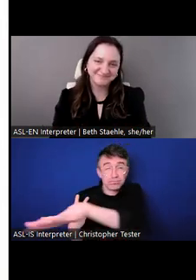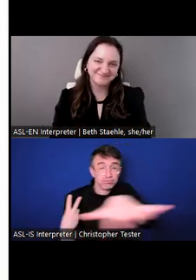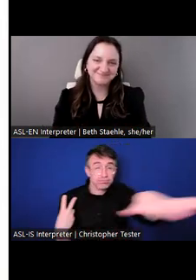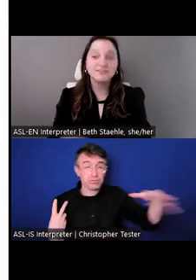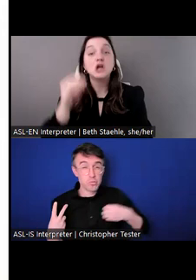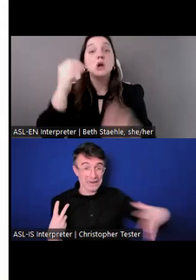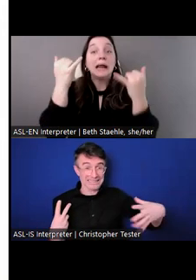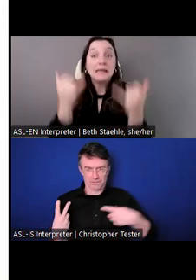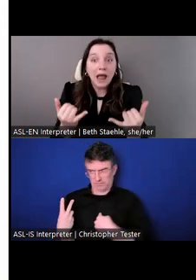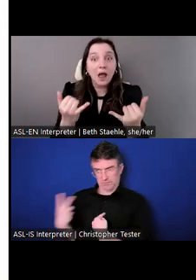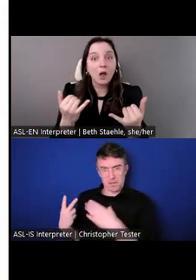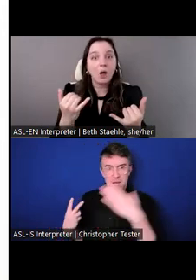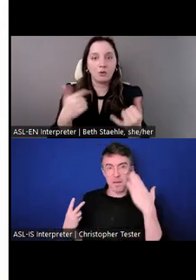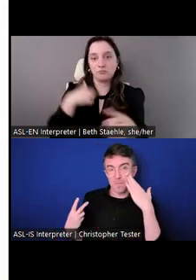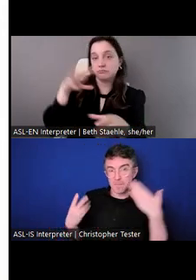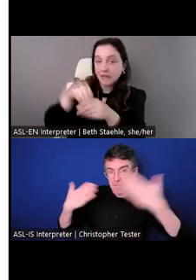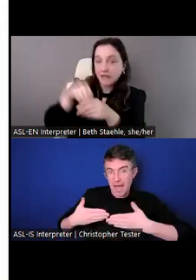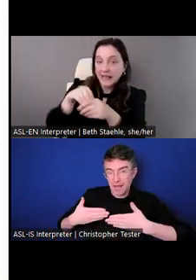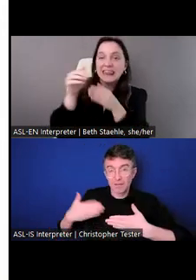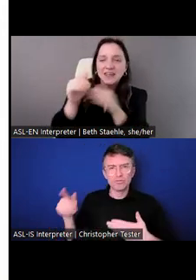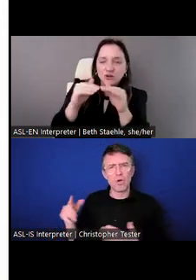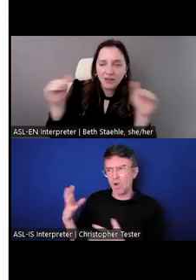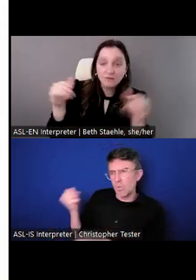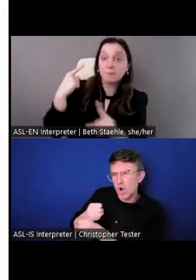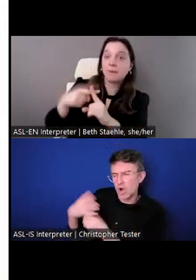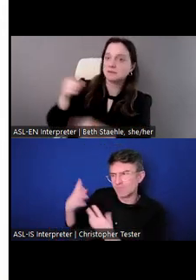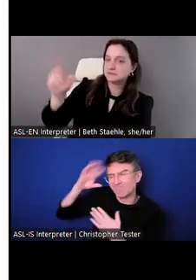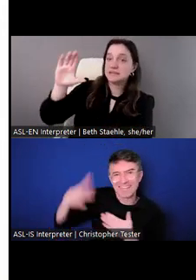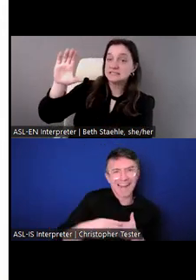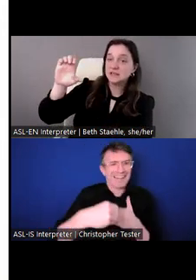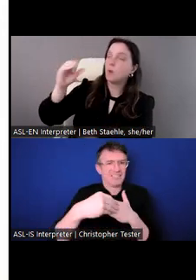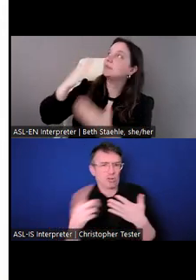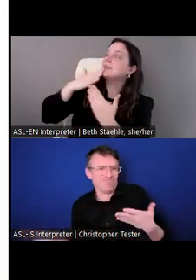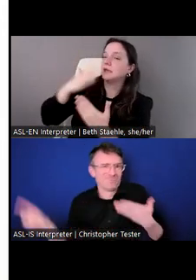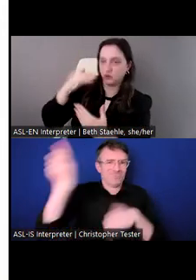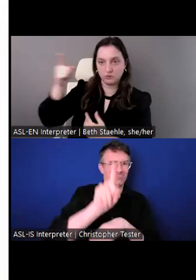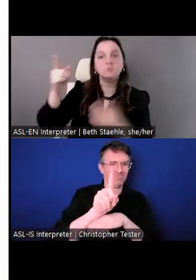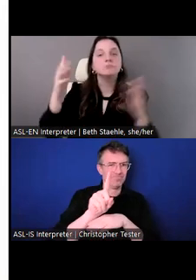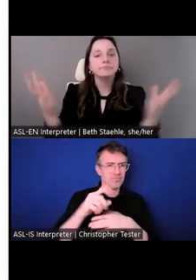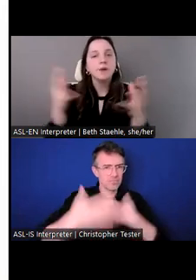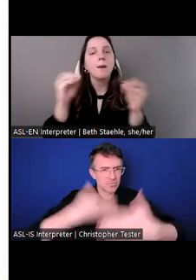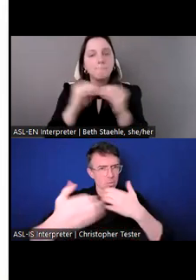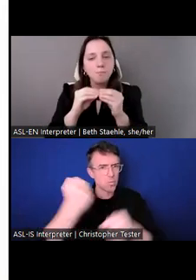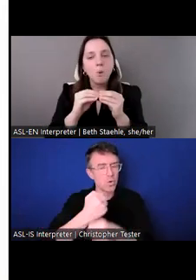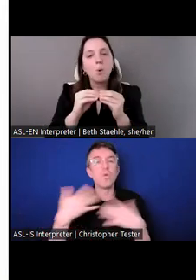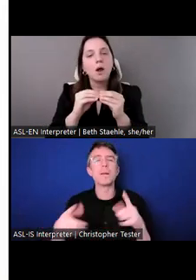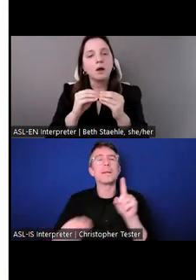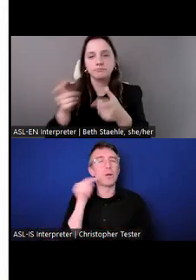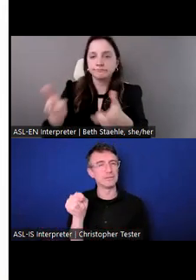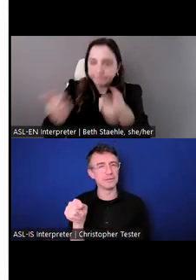CEO, we've implemented a number of initiatives to try to change that. And to increase access to underrepresented groups.